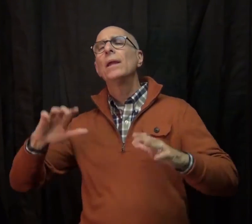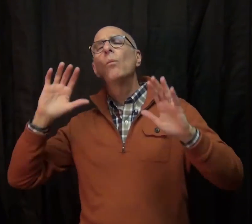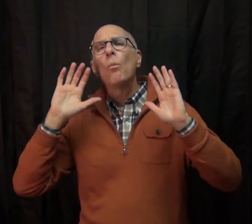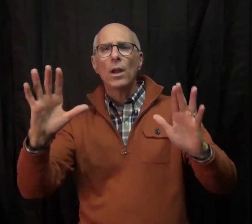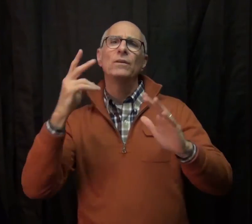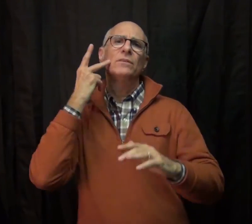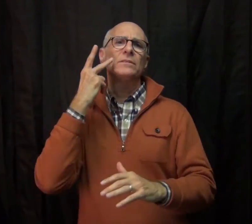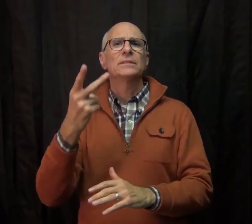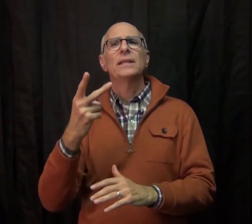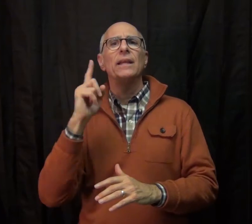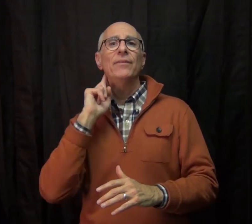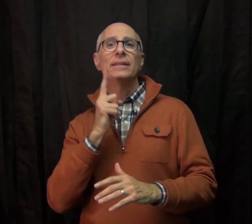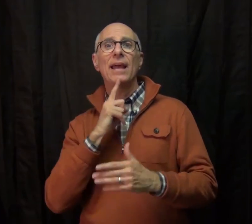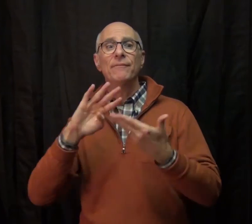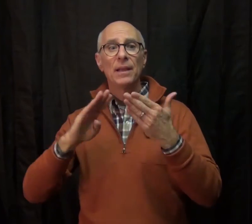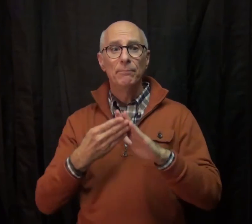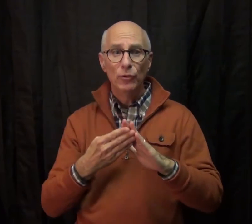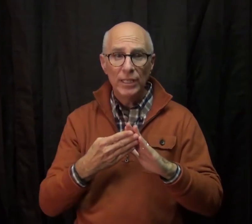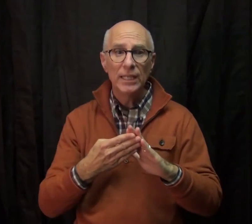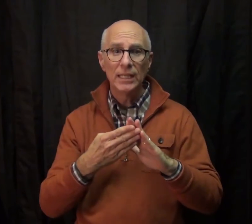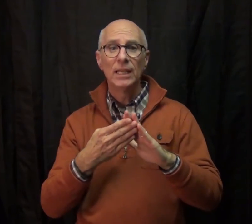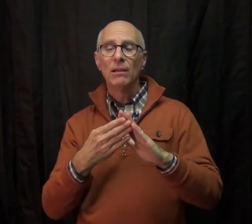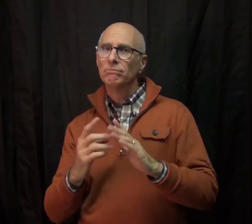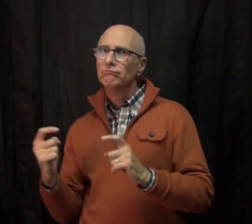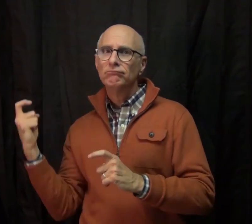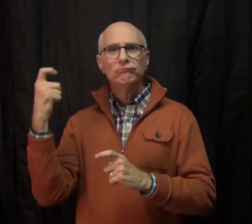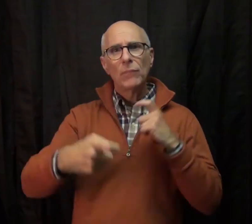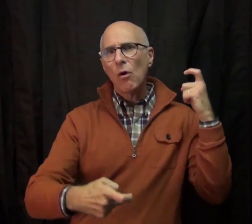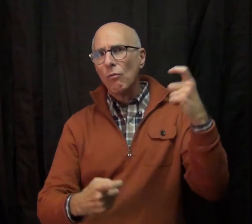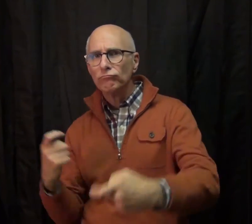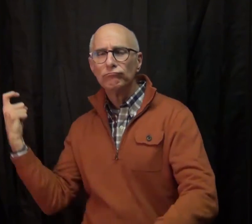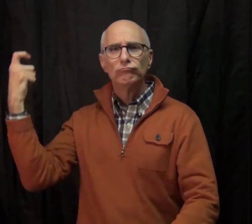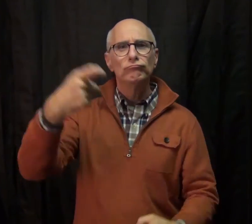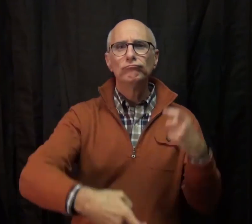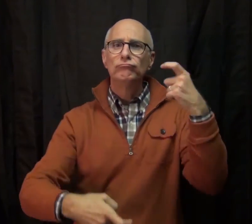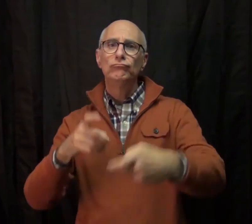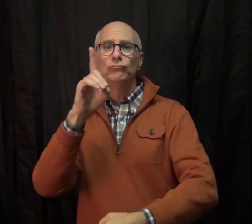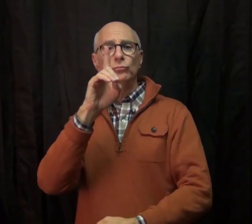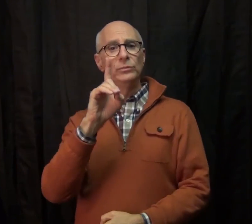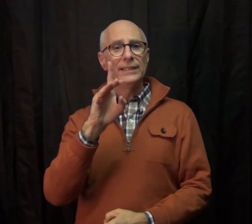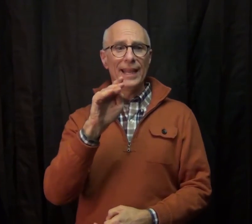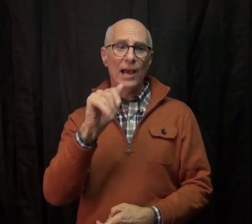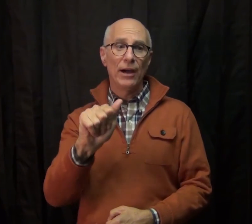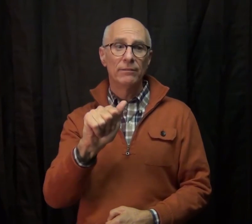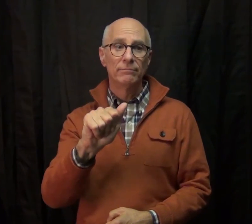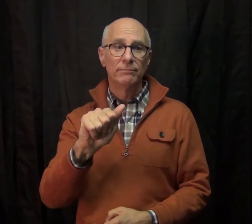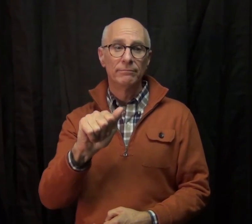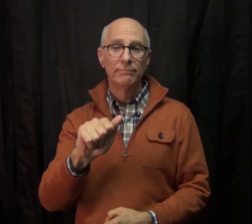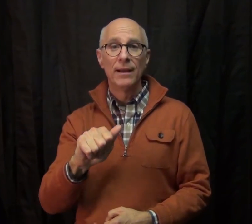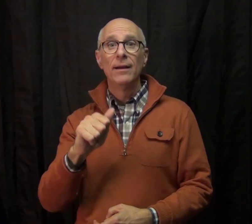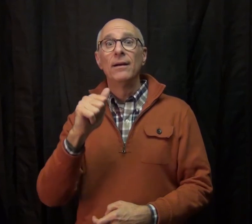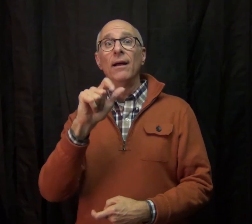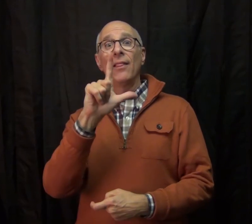It would be wonderful to see the Deaf community participating and donating to support DCARA